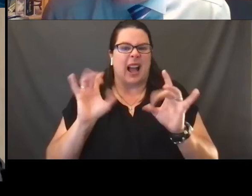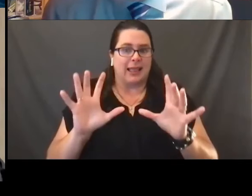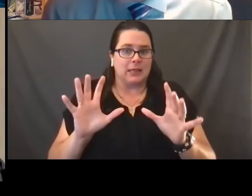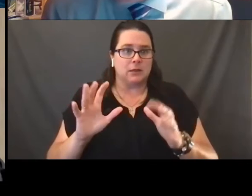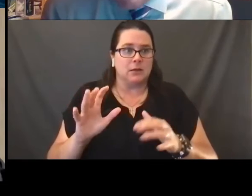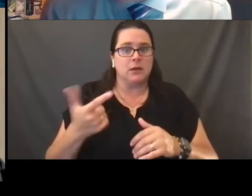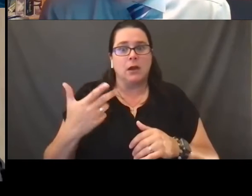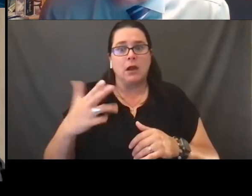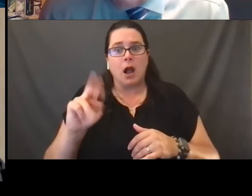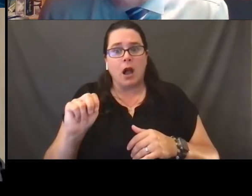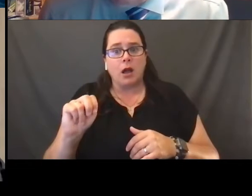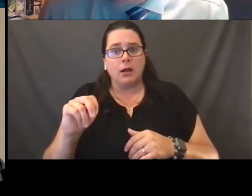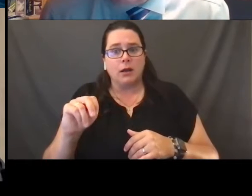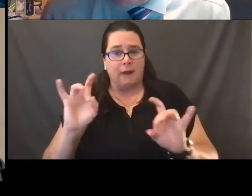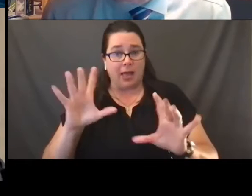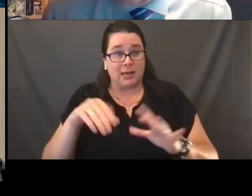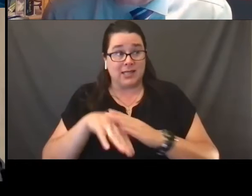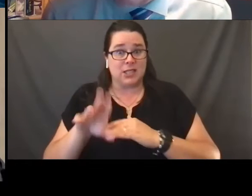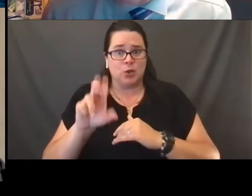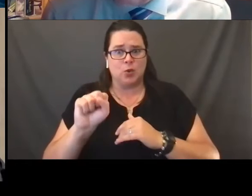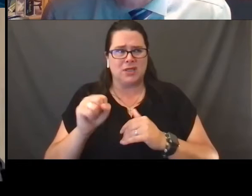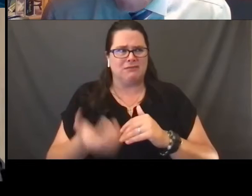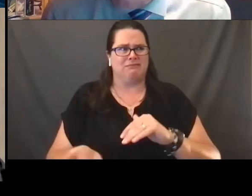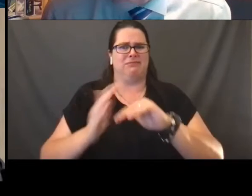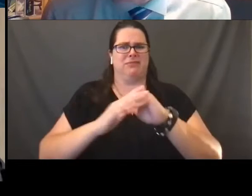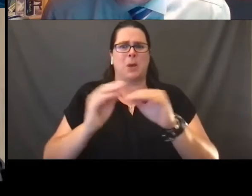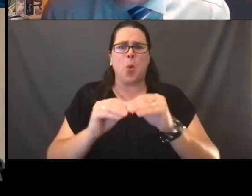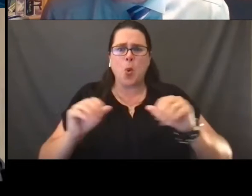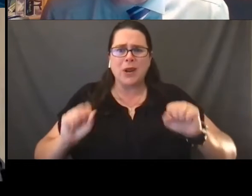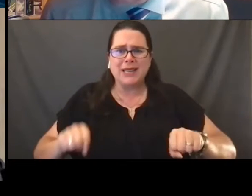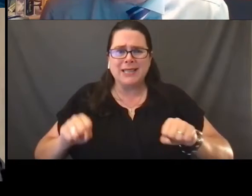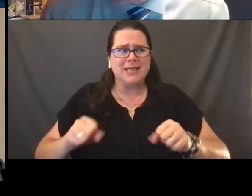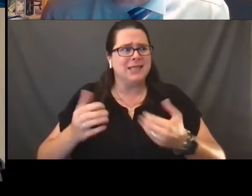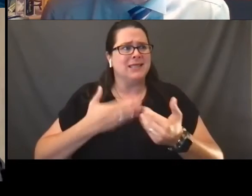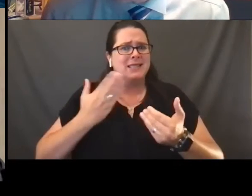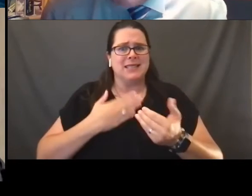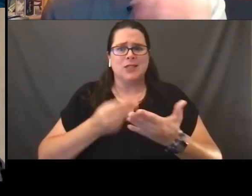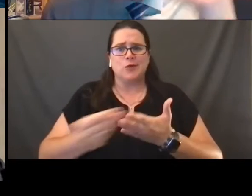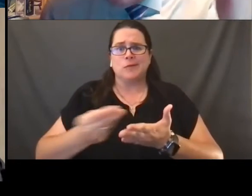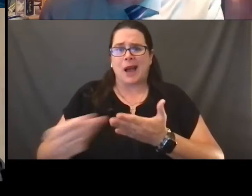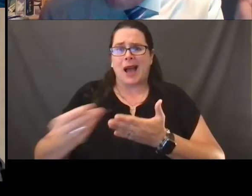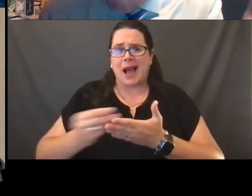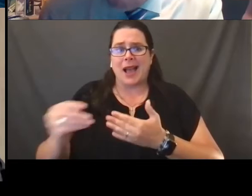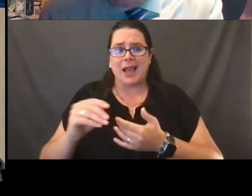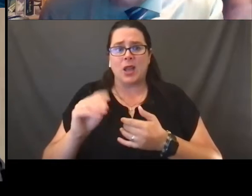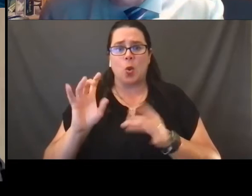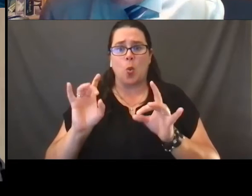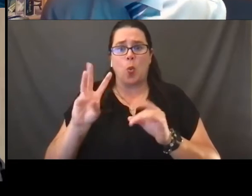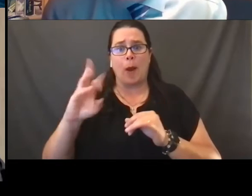enlarge the capacity of individuals to own and possess and use weapons outside of the home